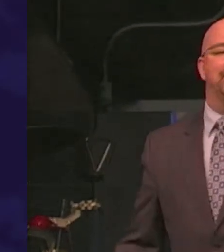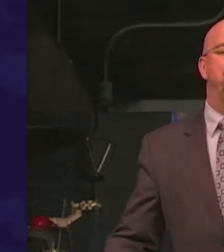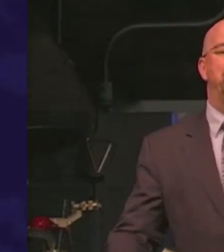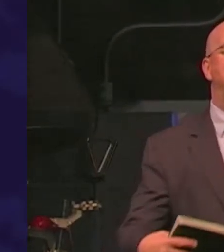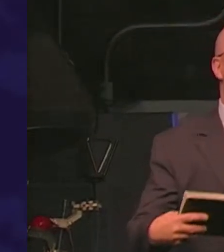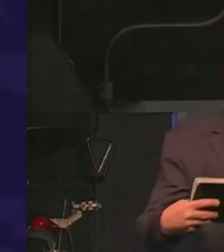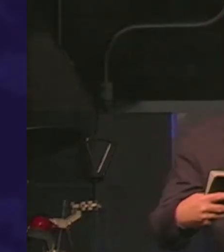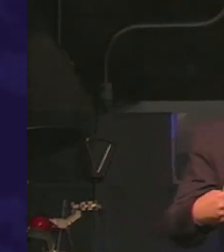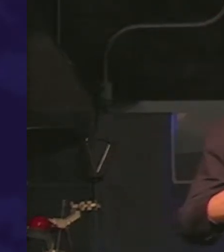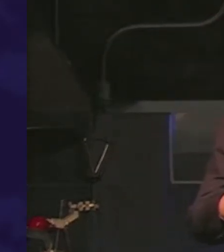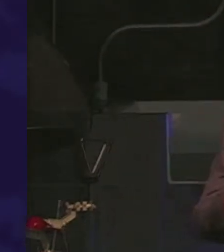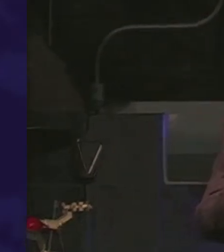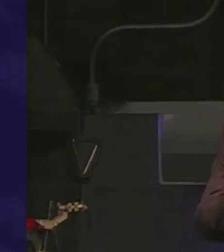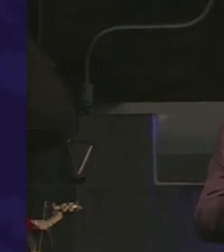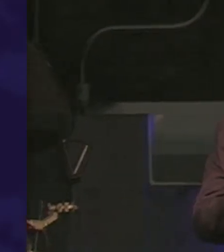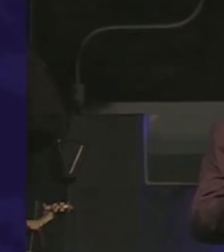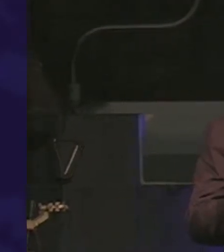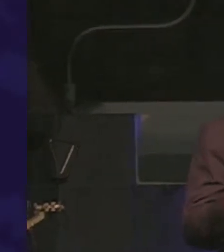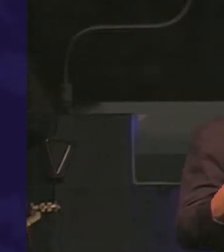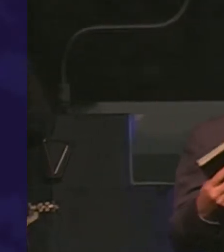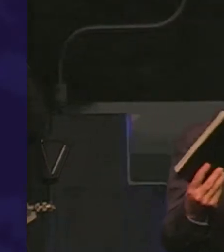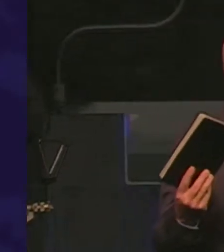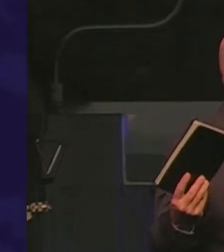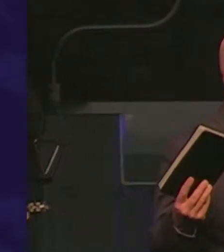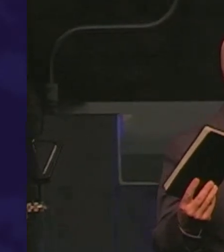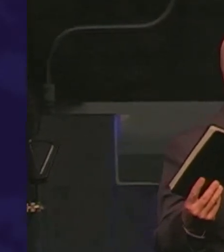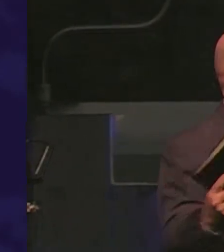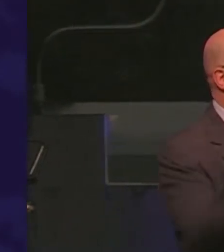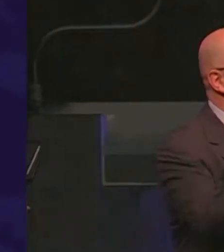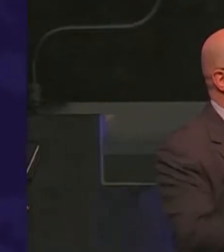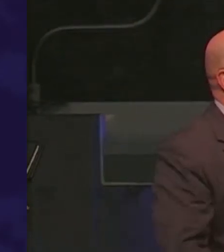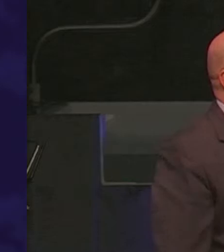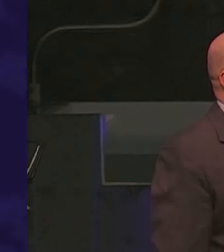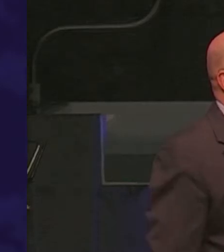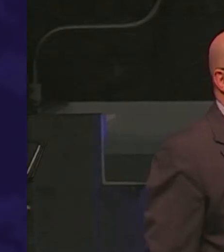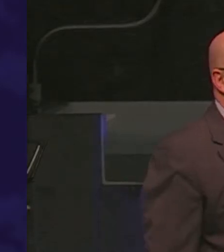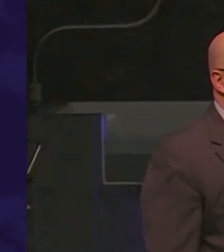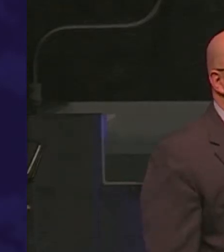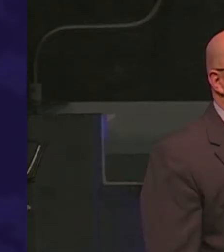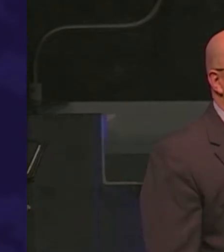varied type of answer today - there are some people who will actually be offended by the